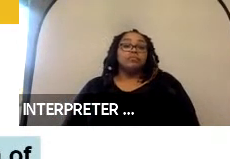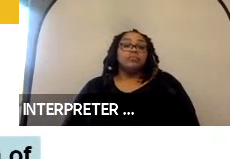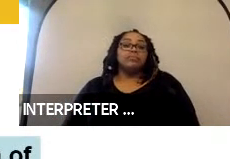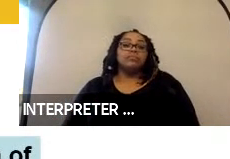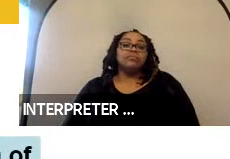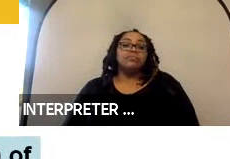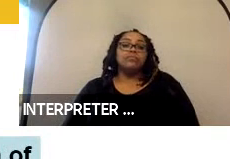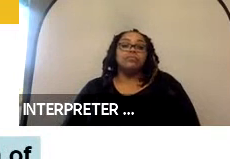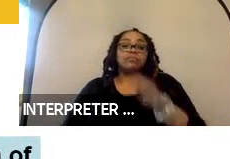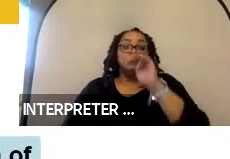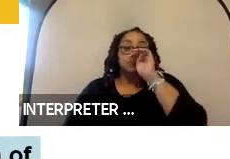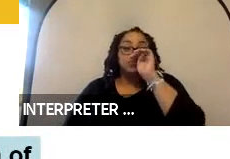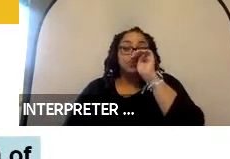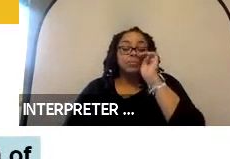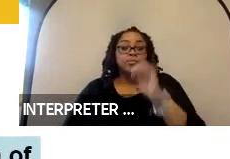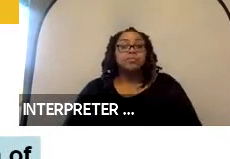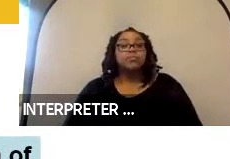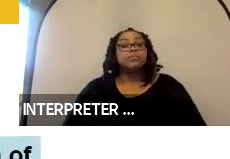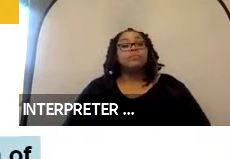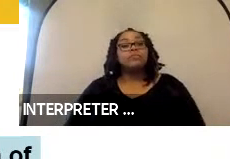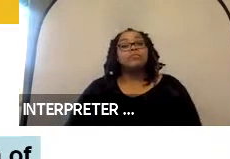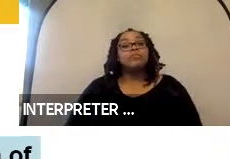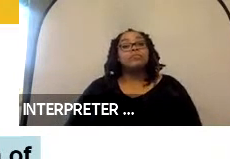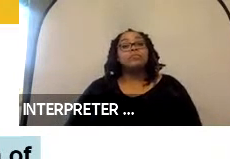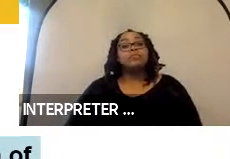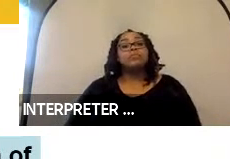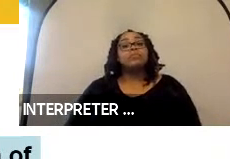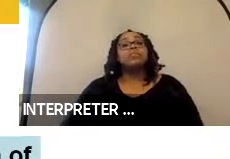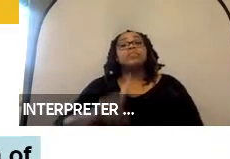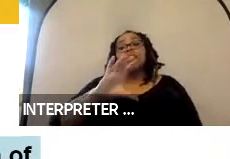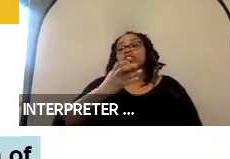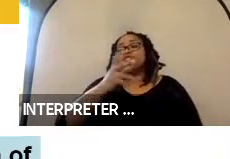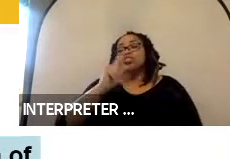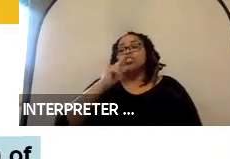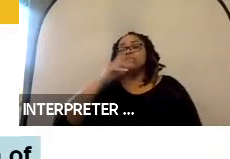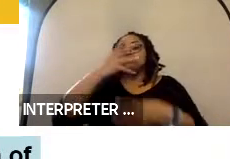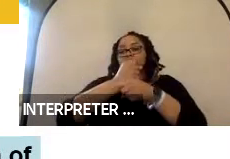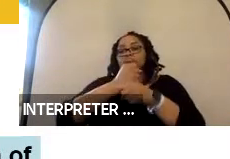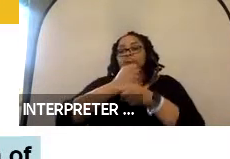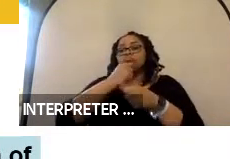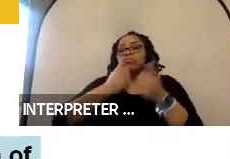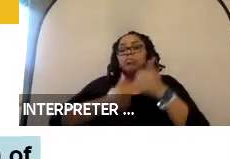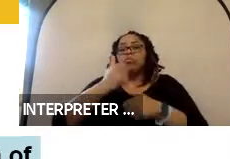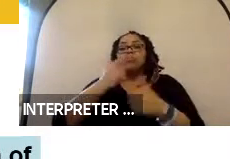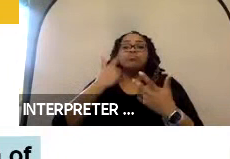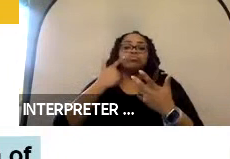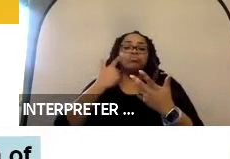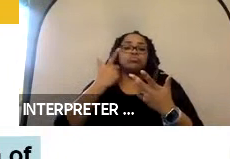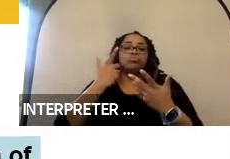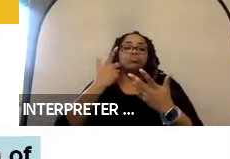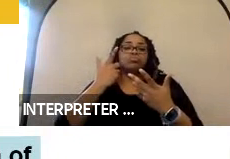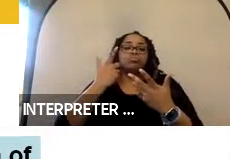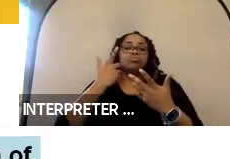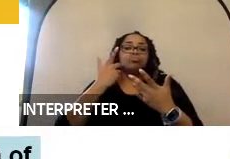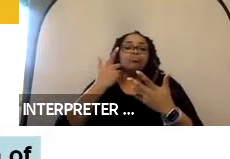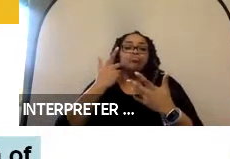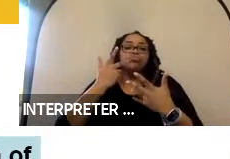So, this chart summarizes the most common types of tiedown systems that are currently